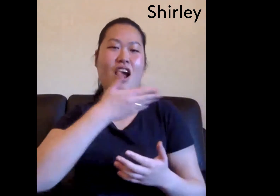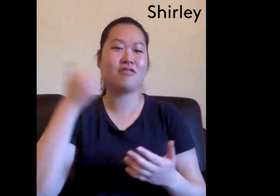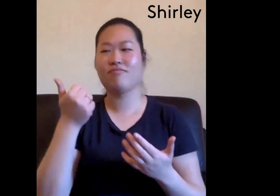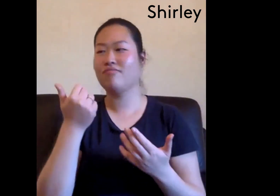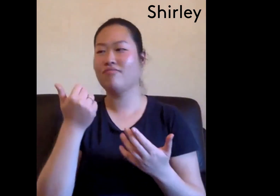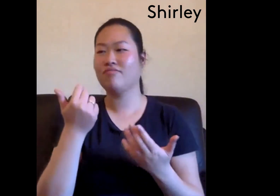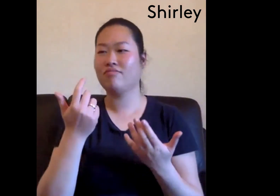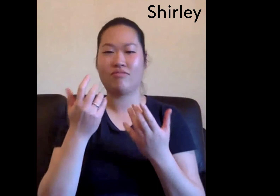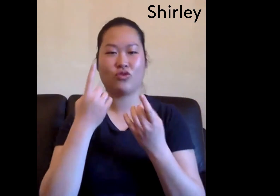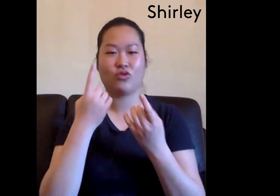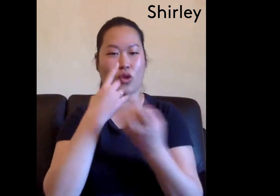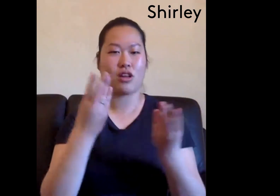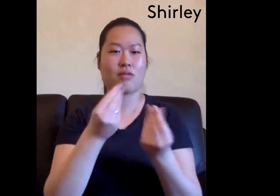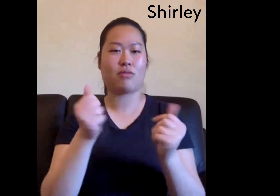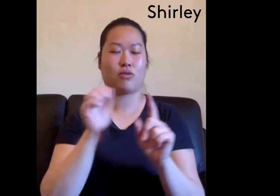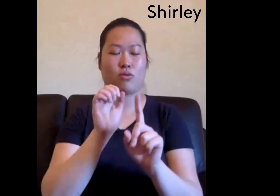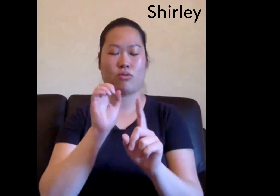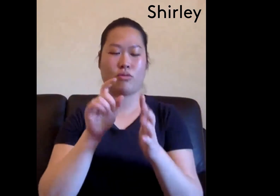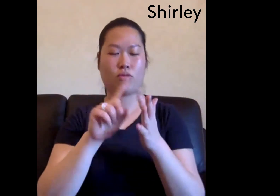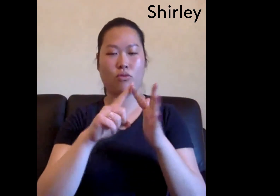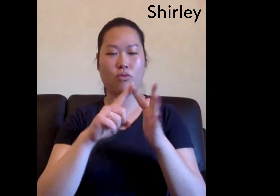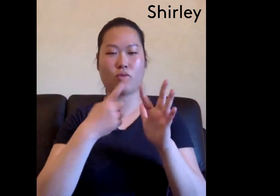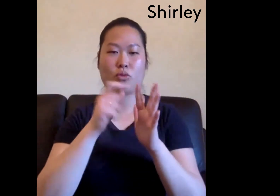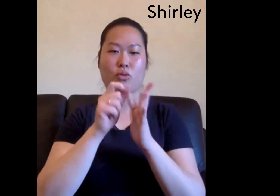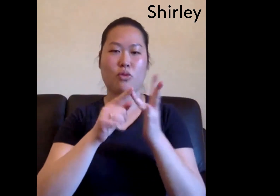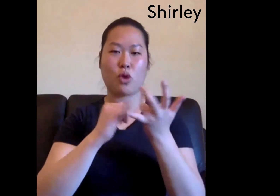And thirdly it would be great to showcase some